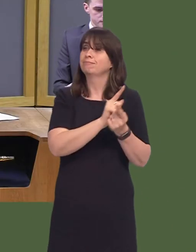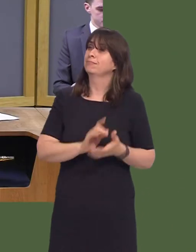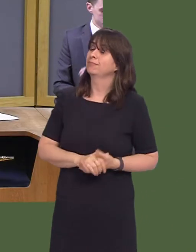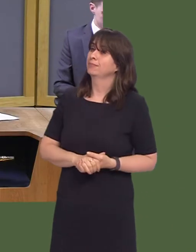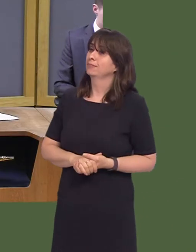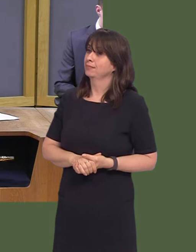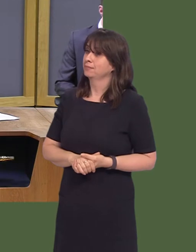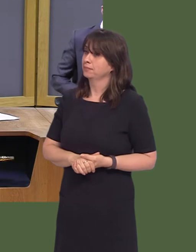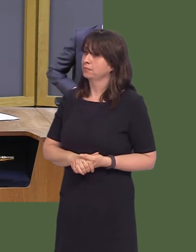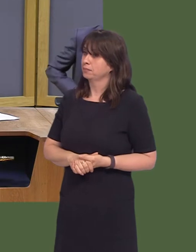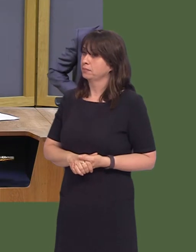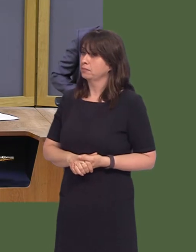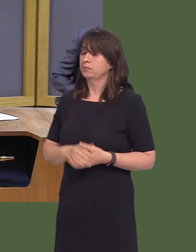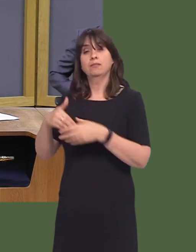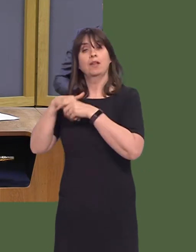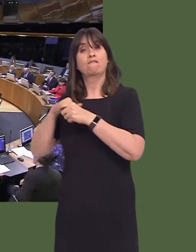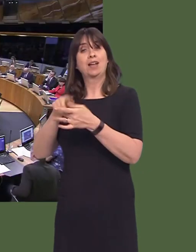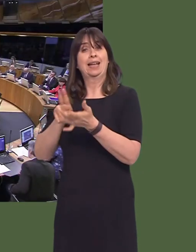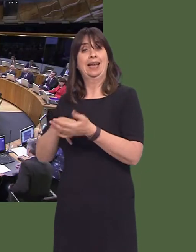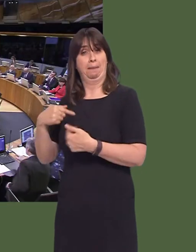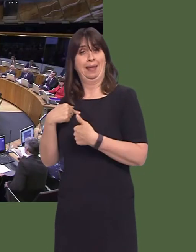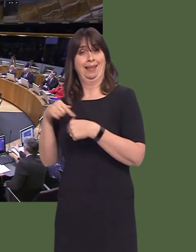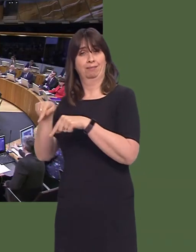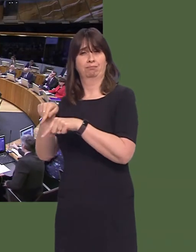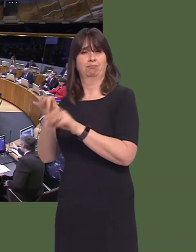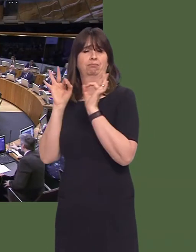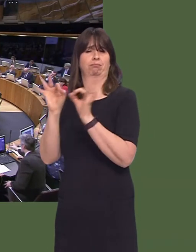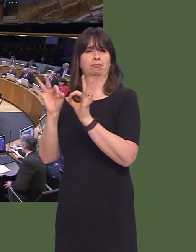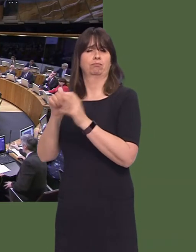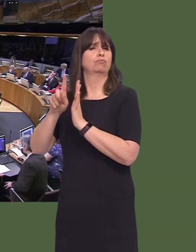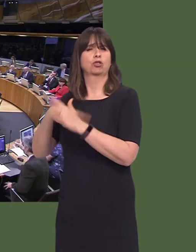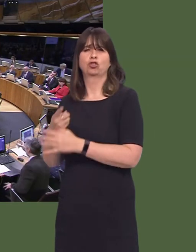Angela Burns AM: Ffrind i Mi is, indeed, an excellent innovation, First Minister. In fact,